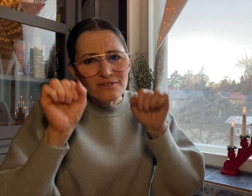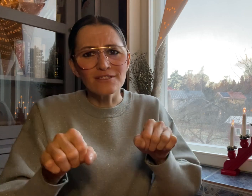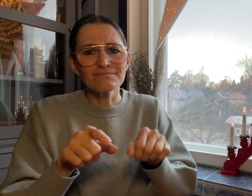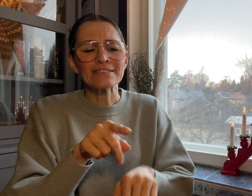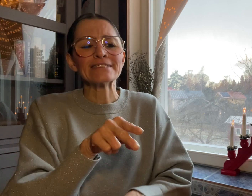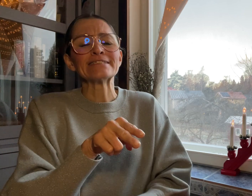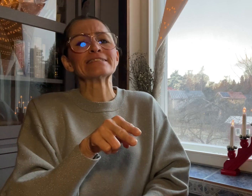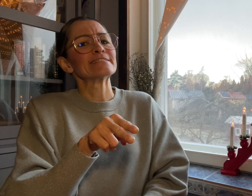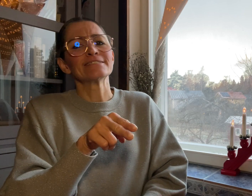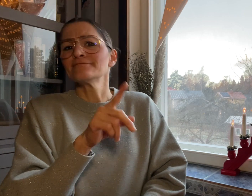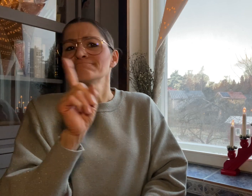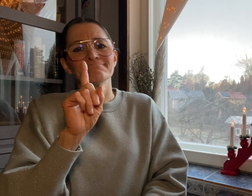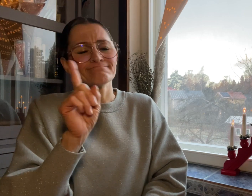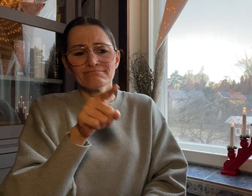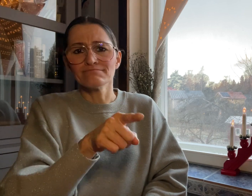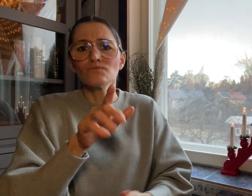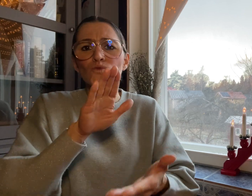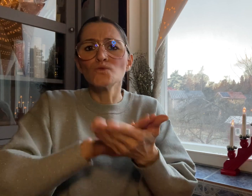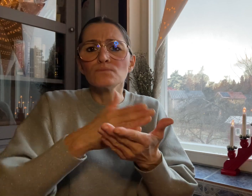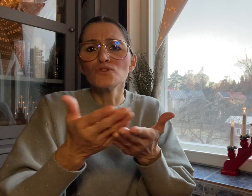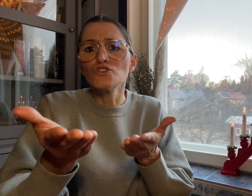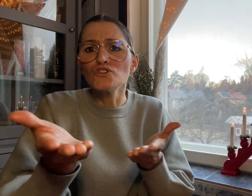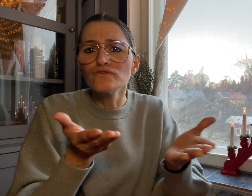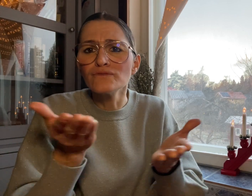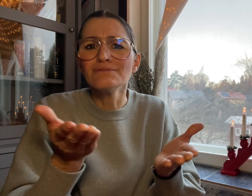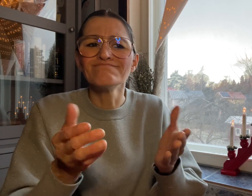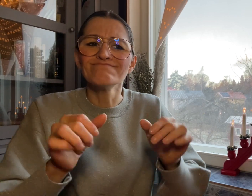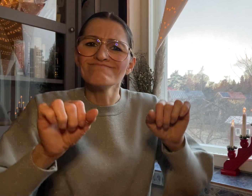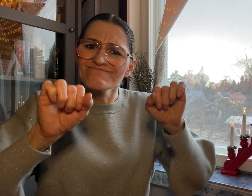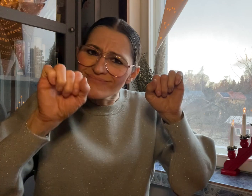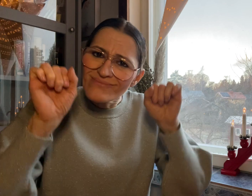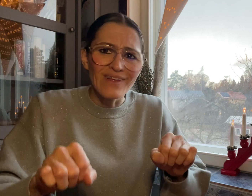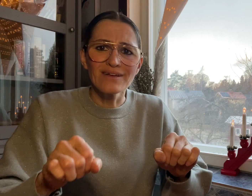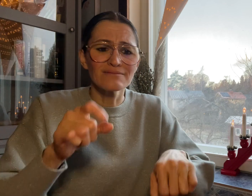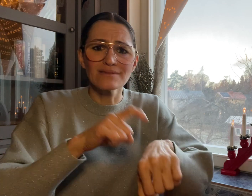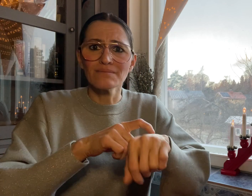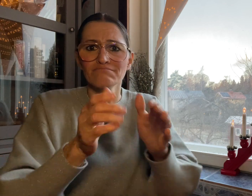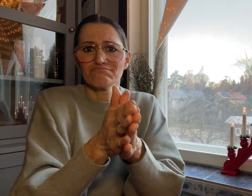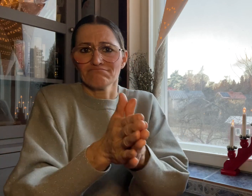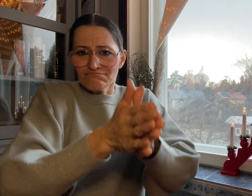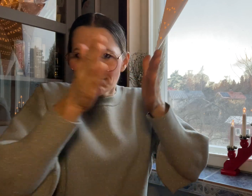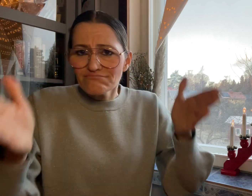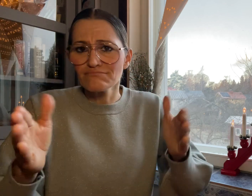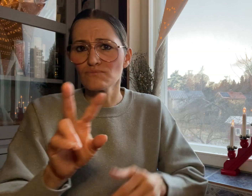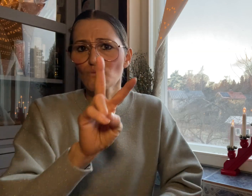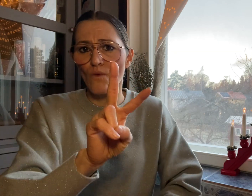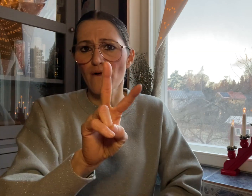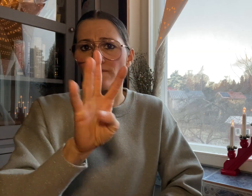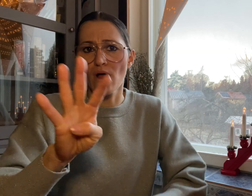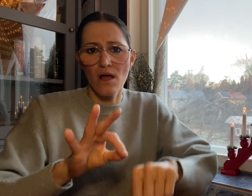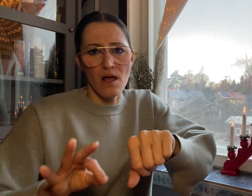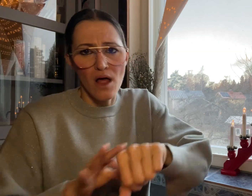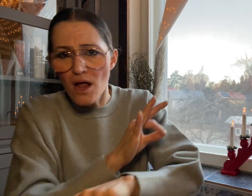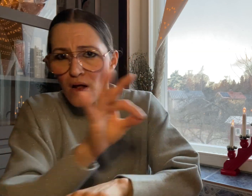interpreting service that operates 24 hours around